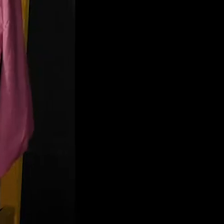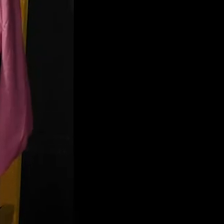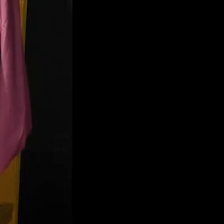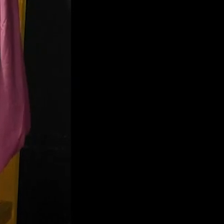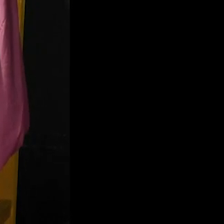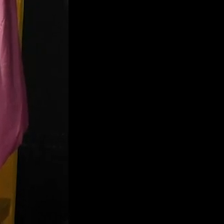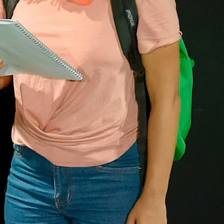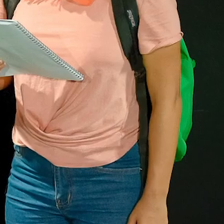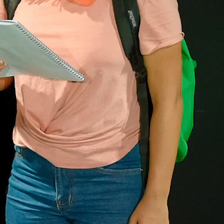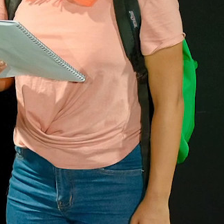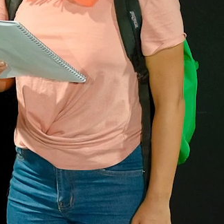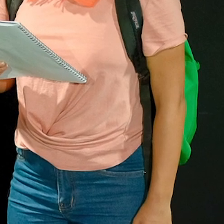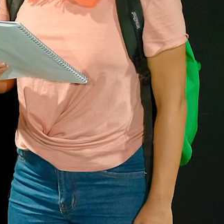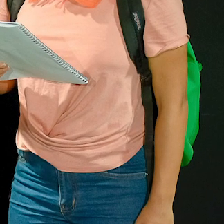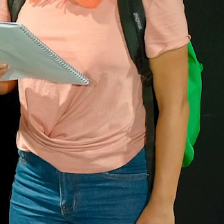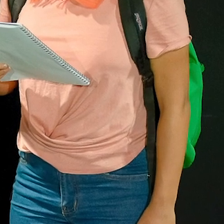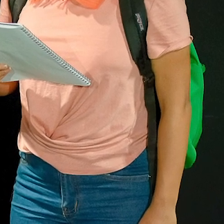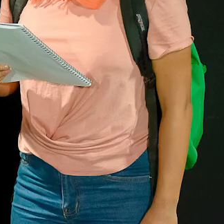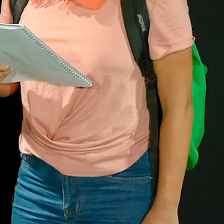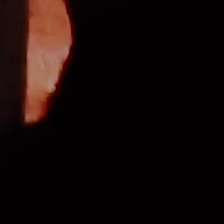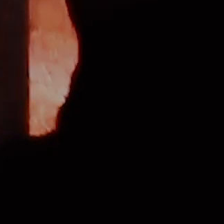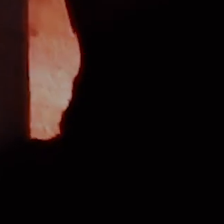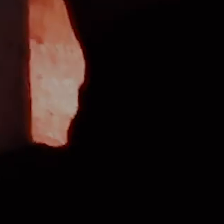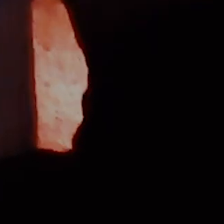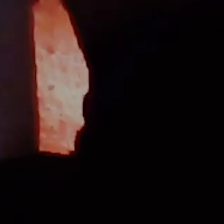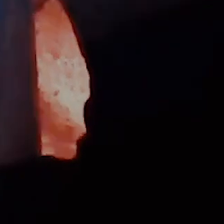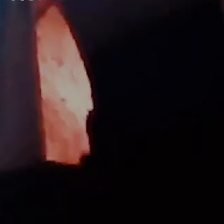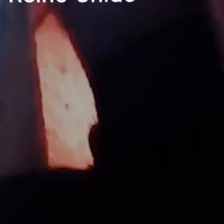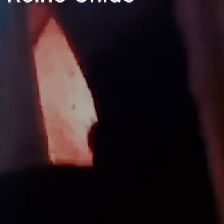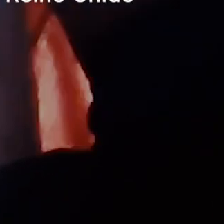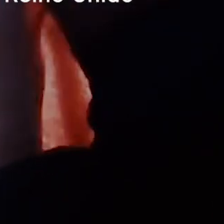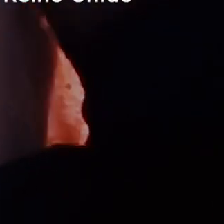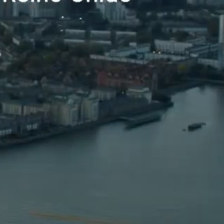Taking the Stage is a British Council project aimed at building ties between creators